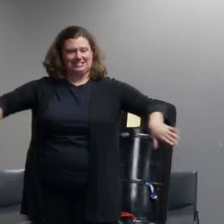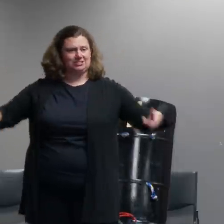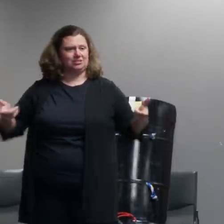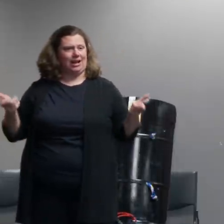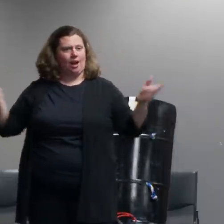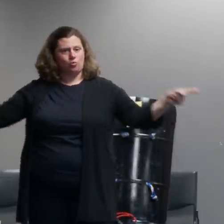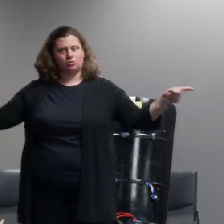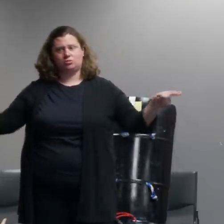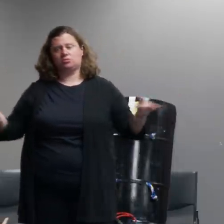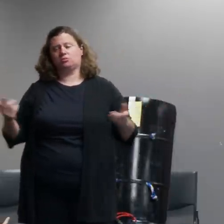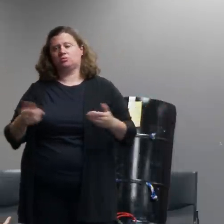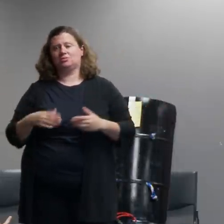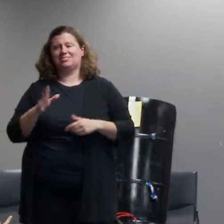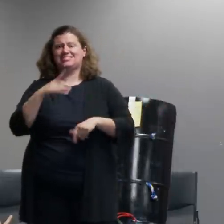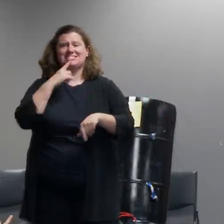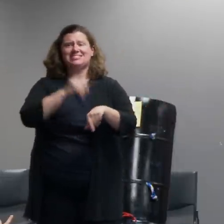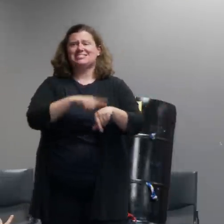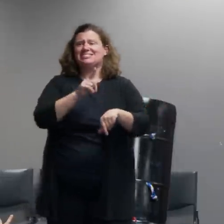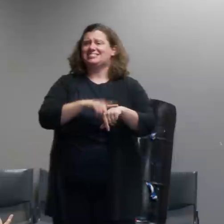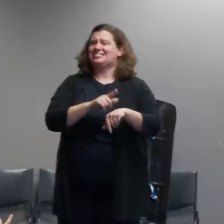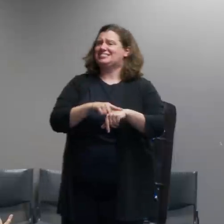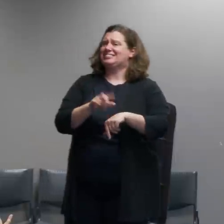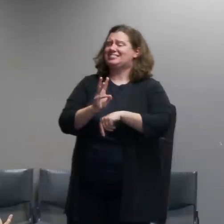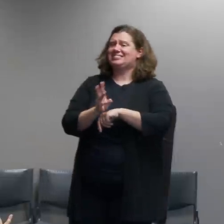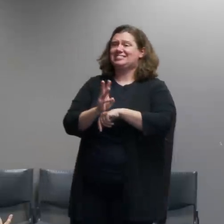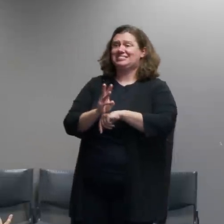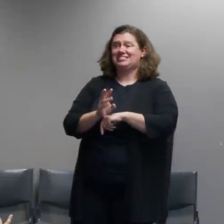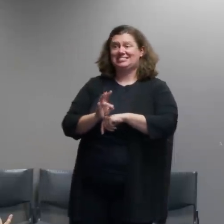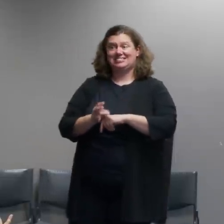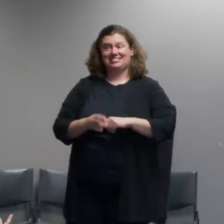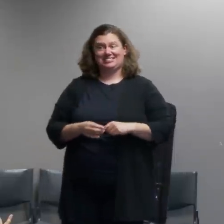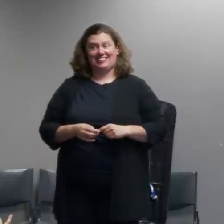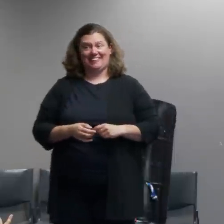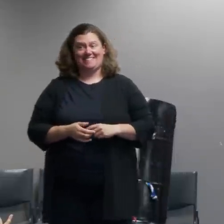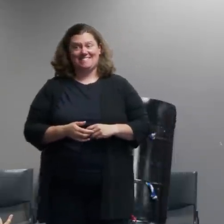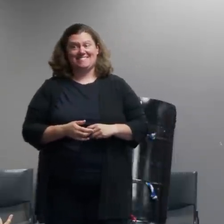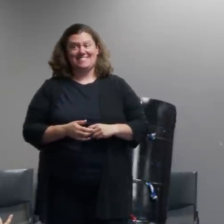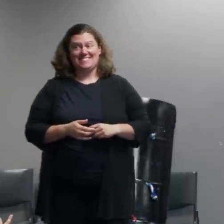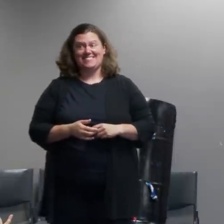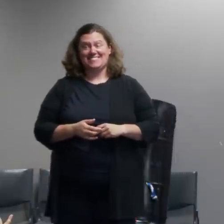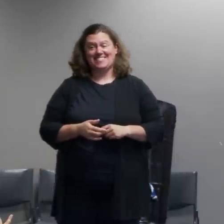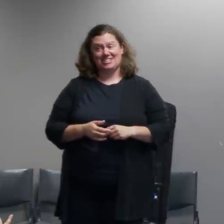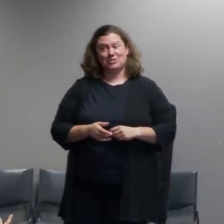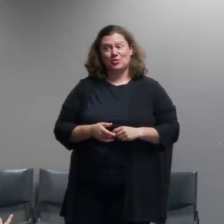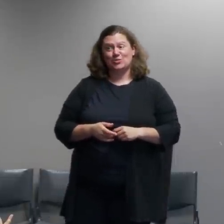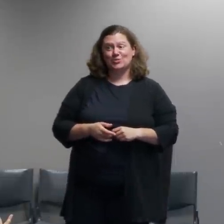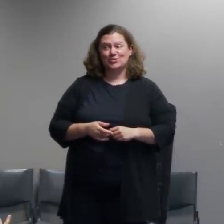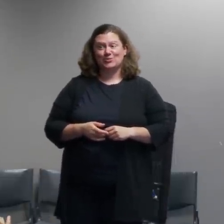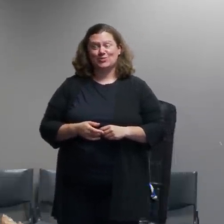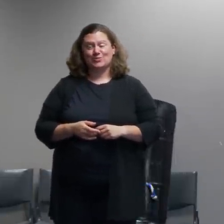minutes uh at least on the schedule so we'll come back in here and identify yourself and have a question hi um i'm gillian flakis